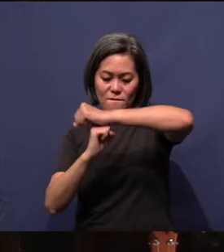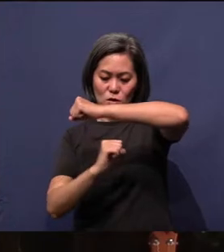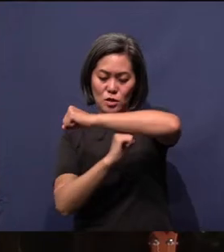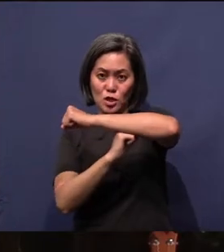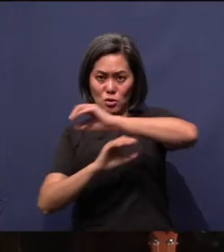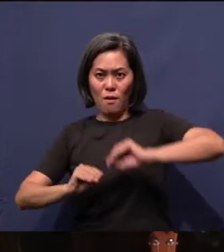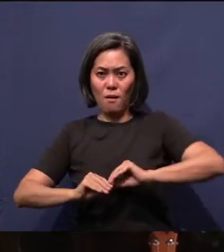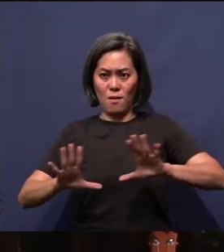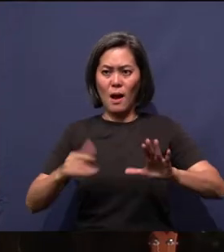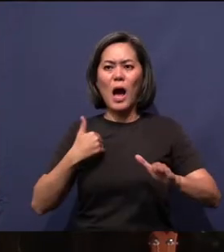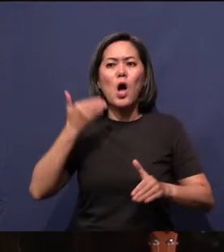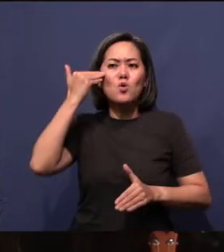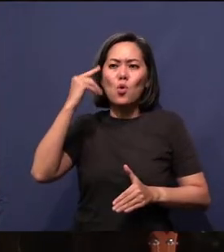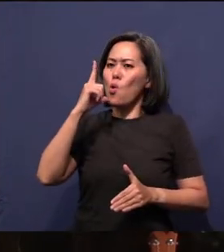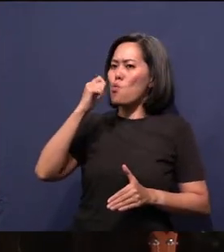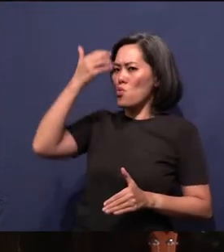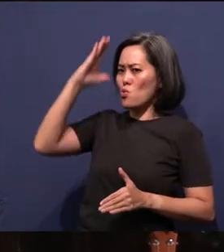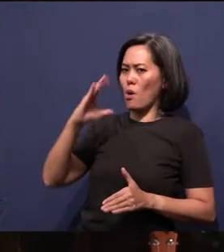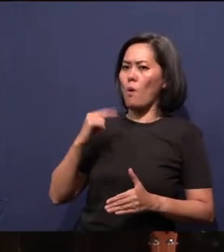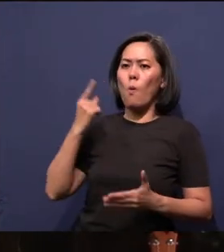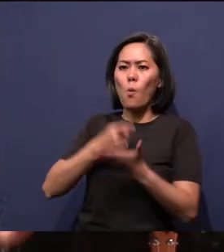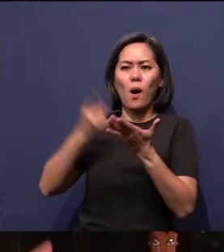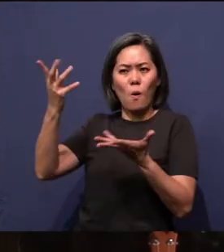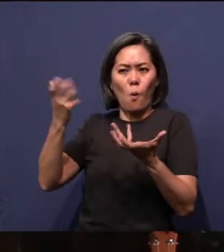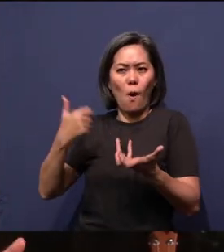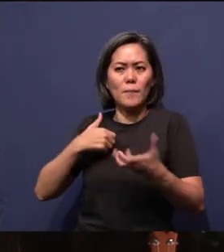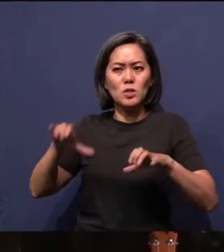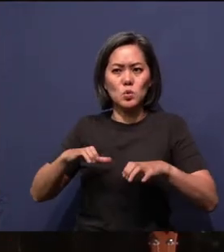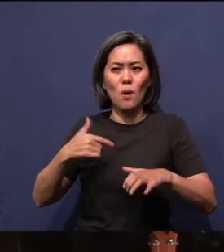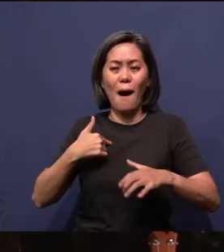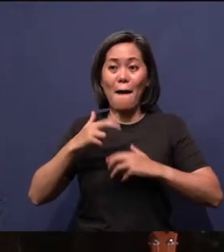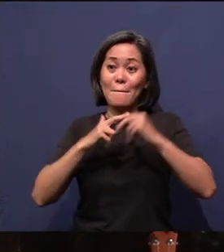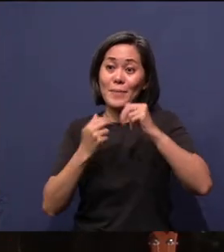is and what He wants me to do, I build love in all that I deal with in leadership,